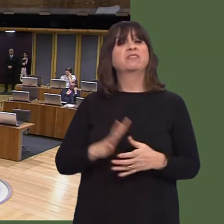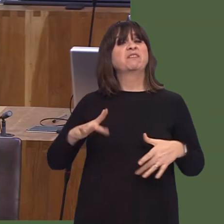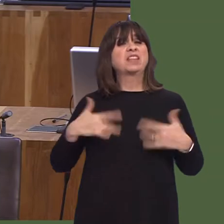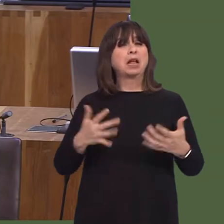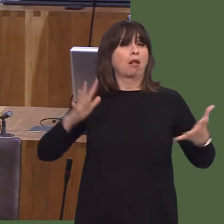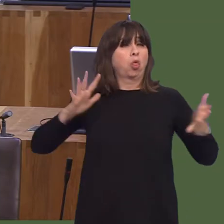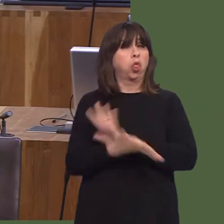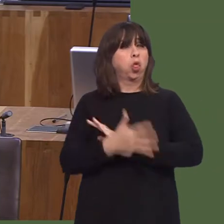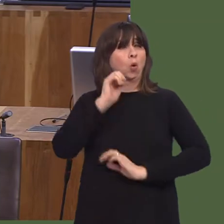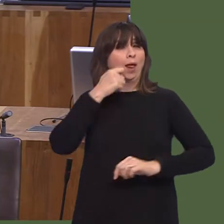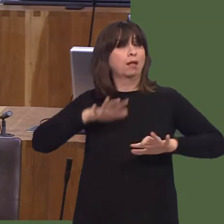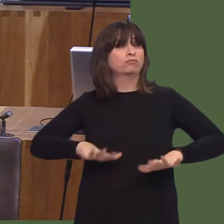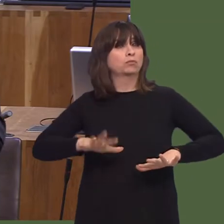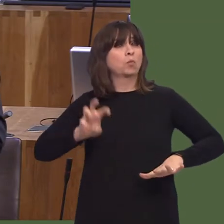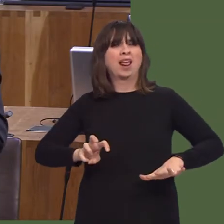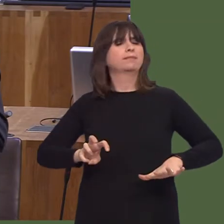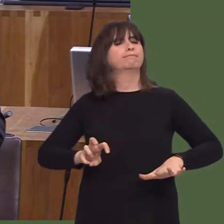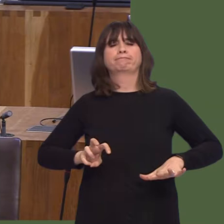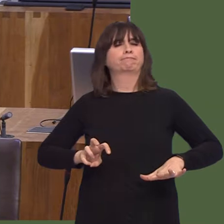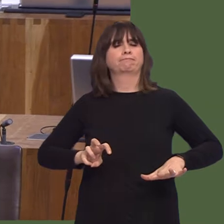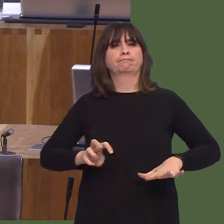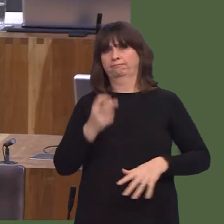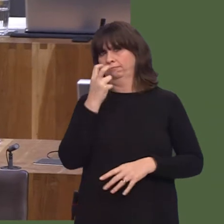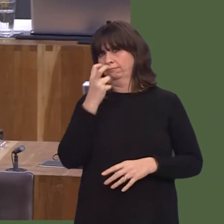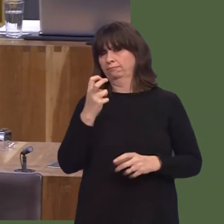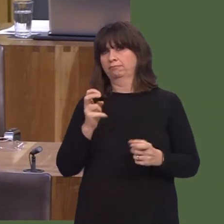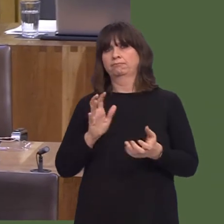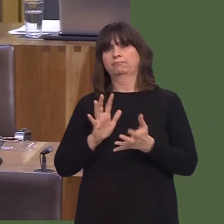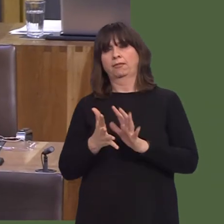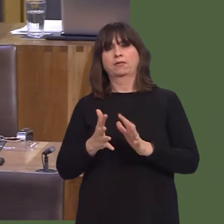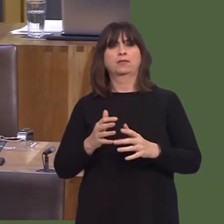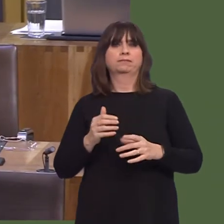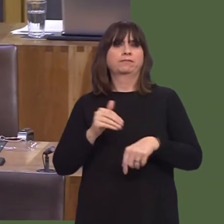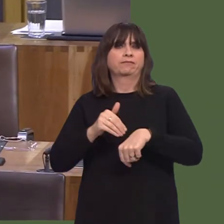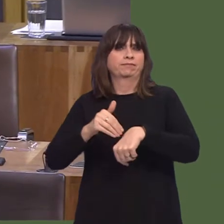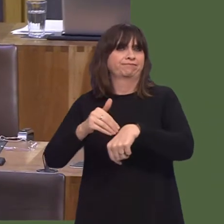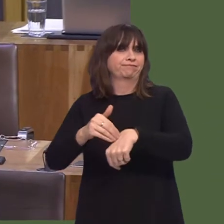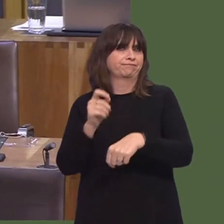forward. It is the case, of course, that England have announced that they're moving in this direction.